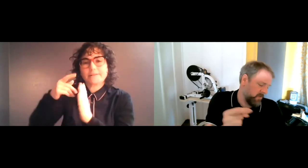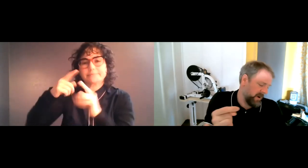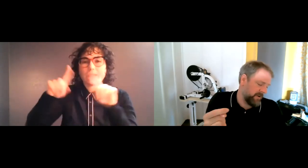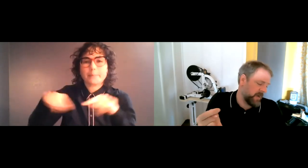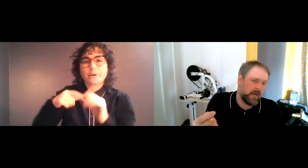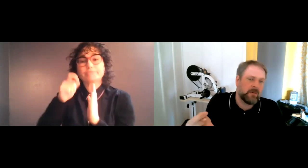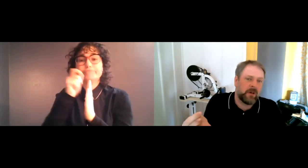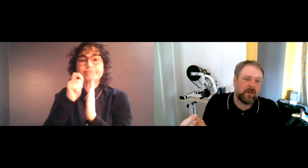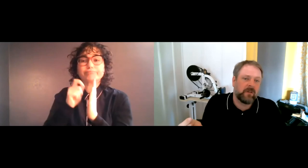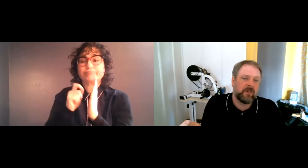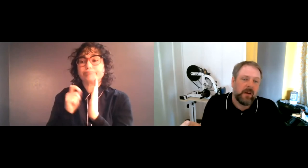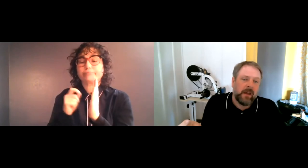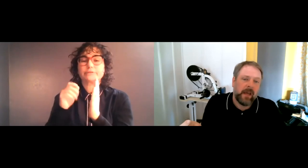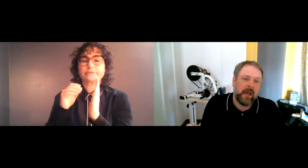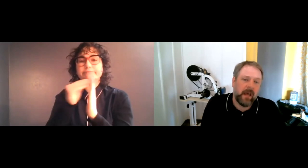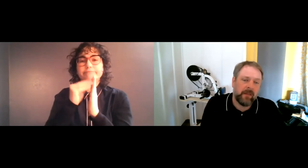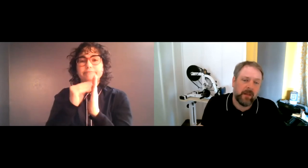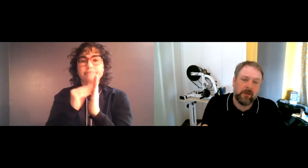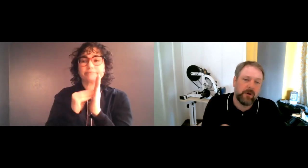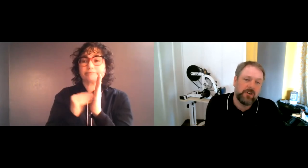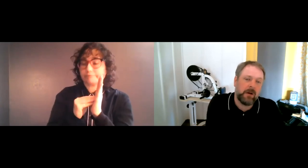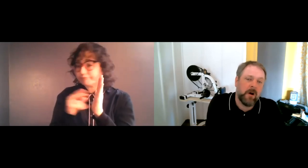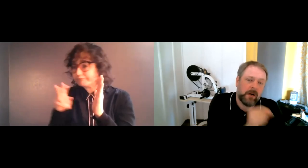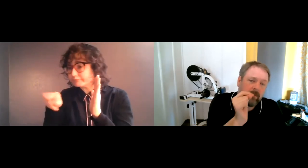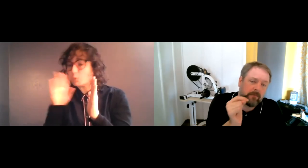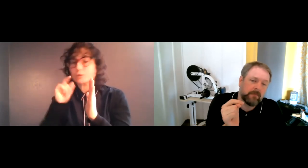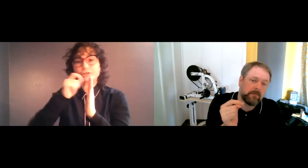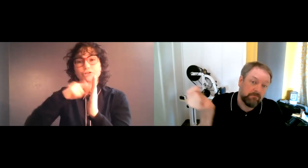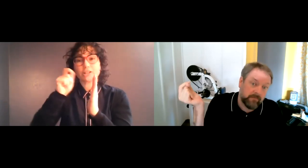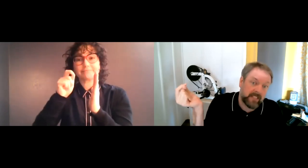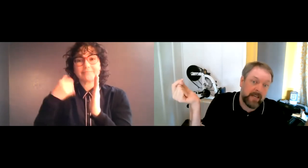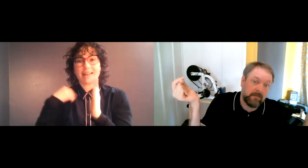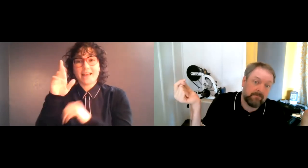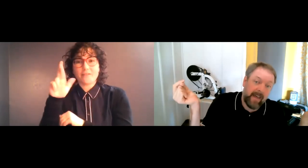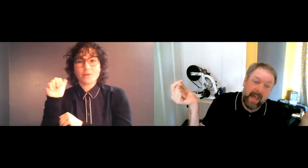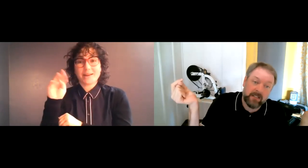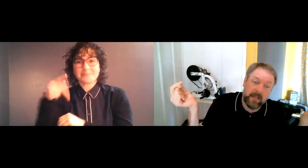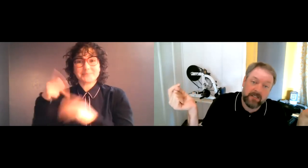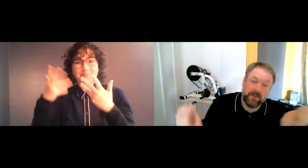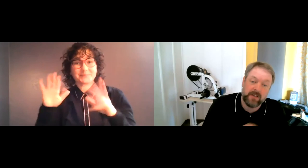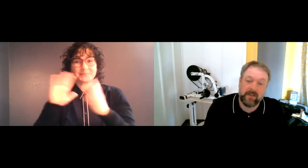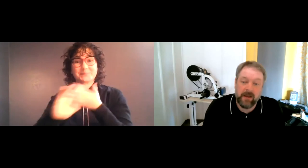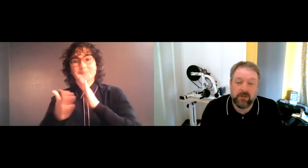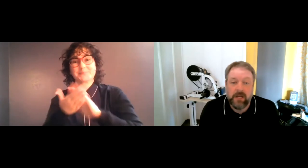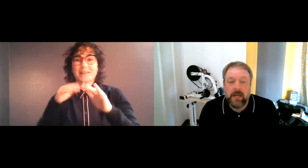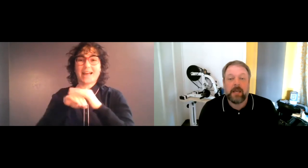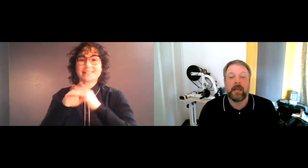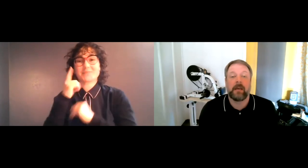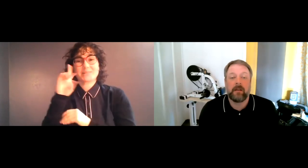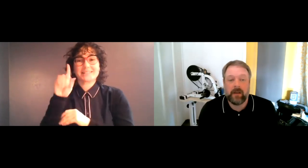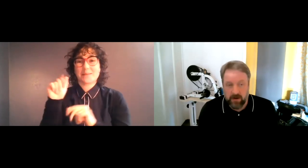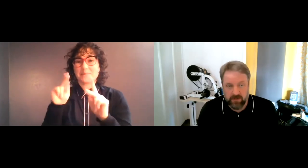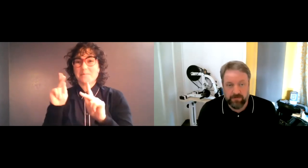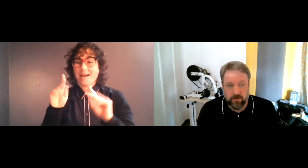whatever documents, and they'll put a checkmark. That's it -- access for the disabled is accounted